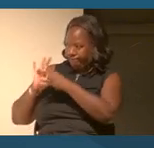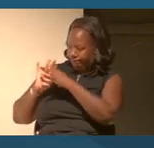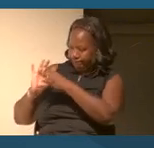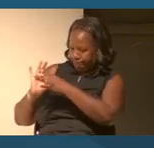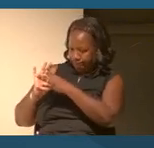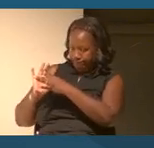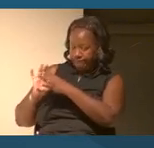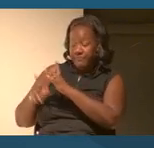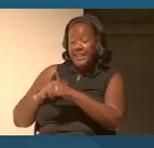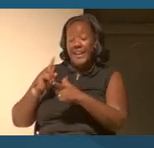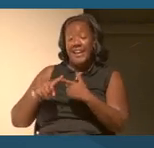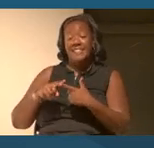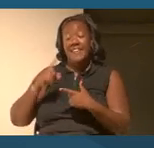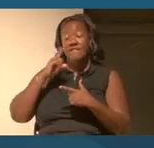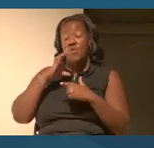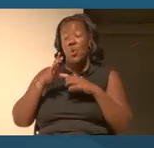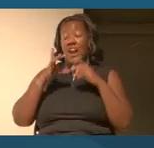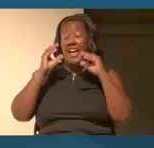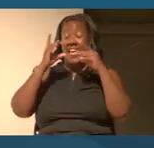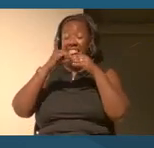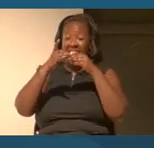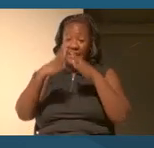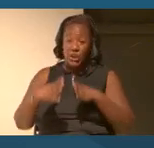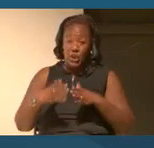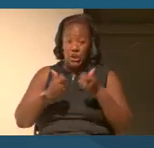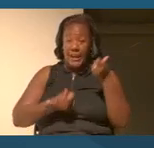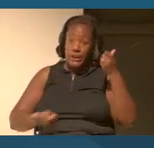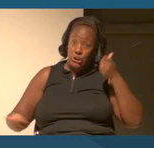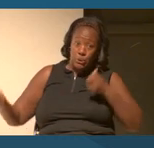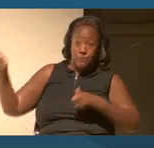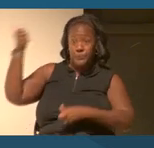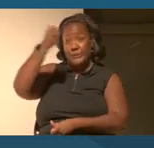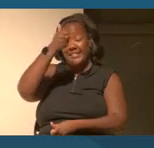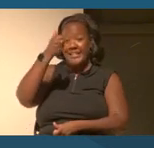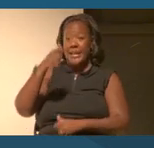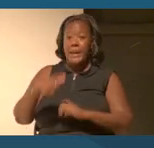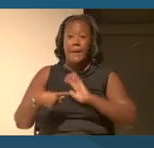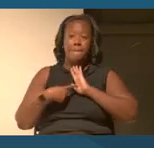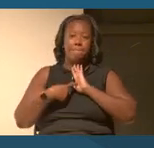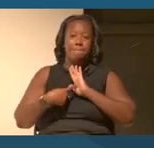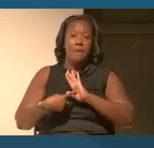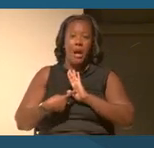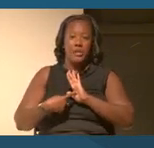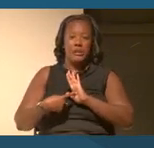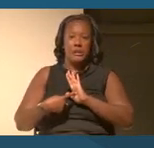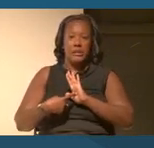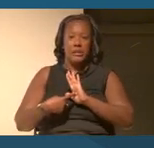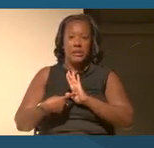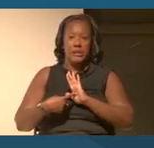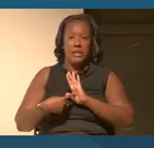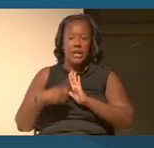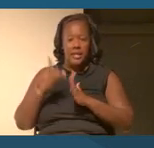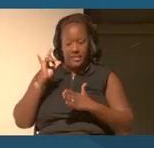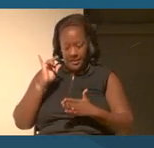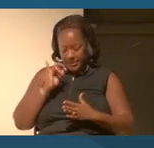And I think for a leader like a superintendent modeling that is so important.